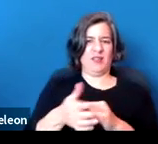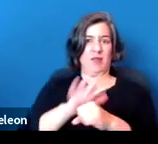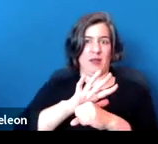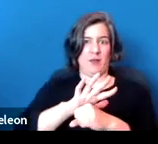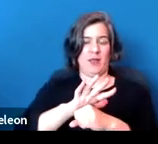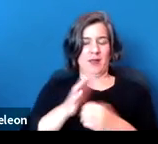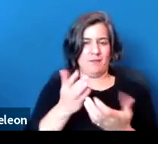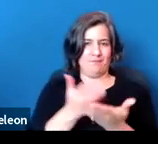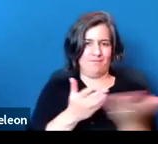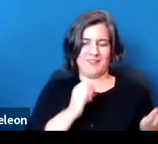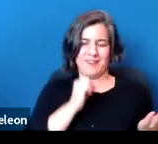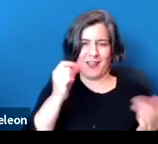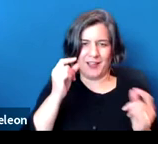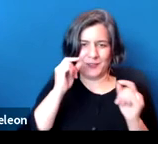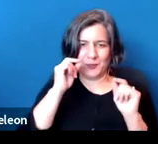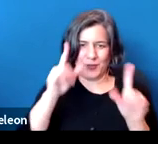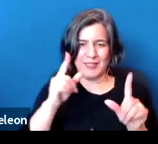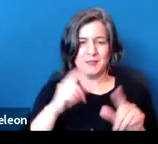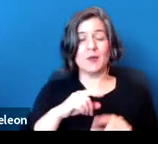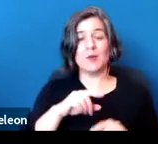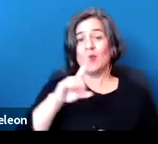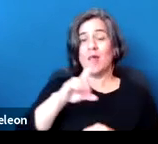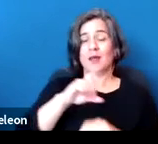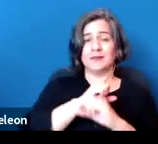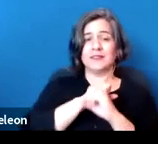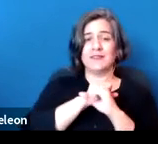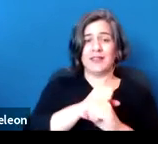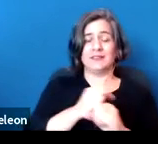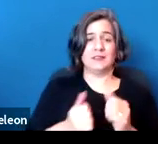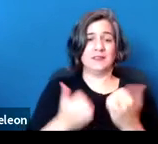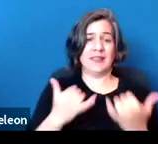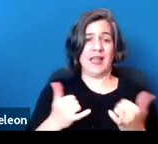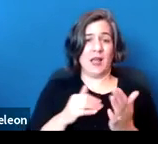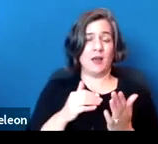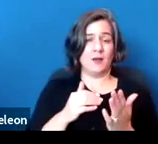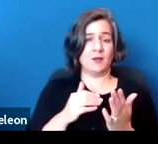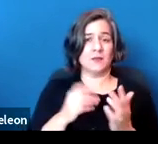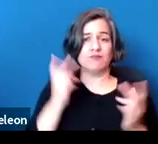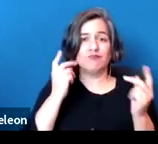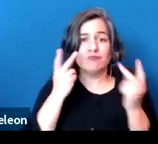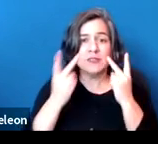We're actually going to tag team on the reasonable accommodation analysis in the sense